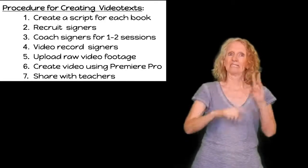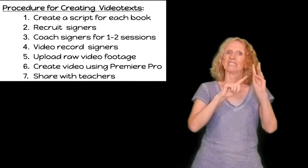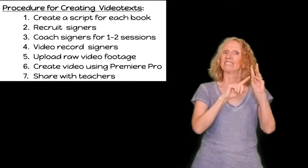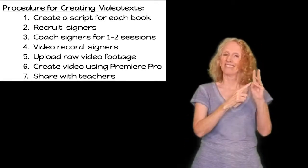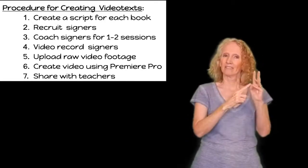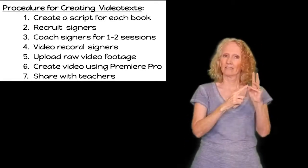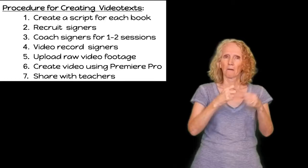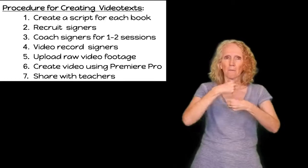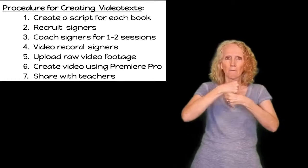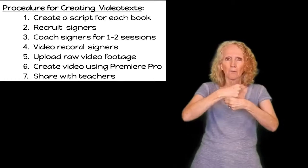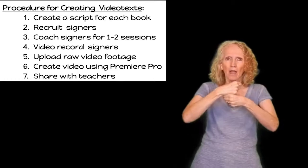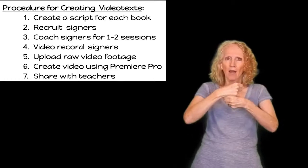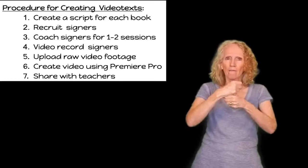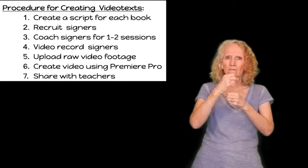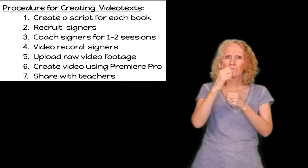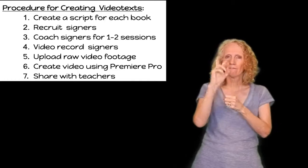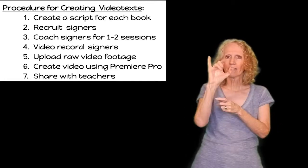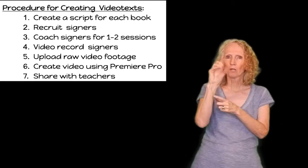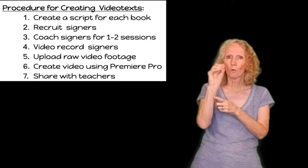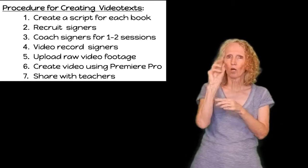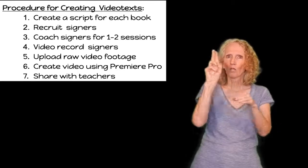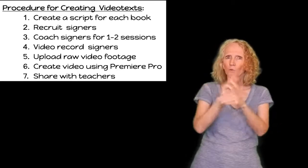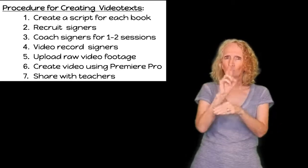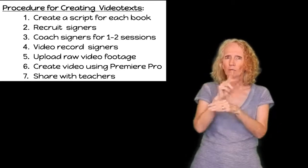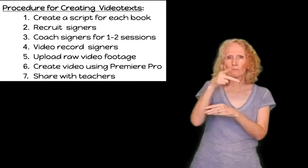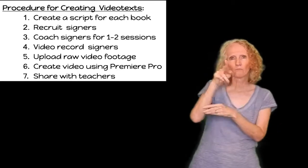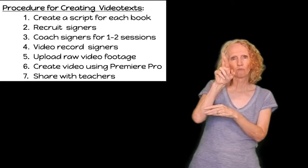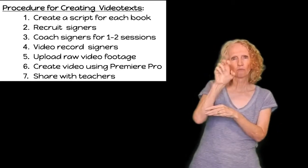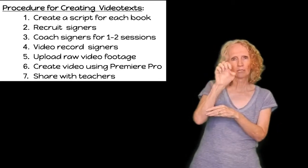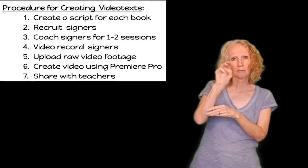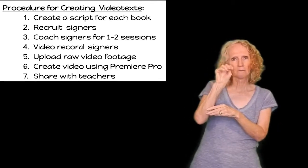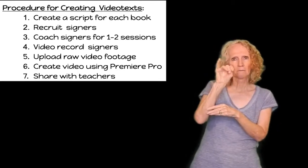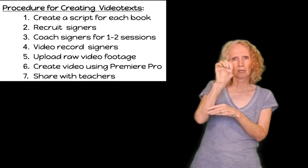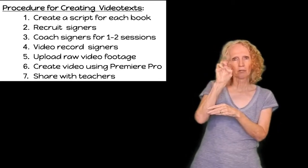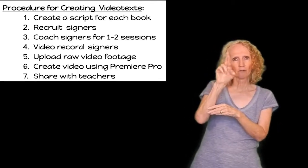sixth is creating a video using premiere pro